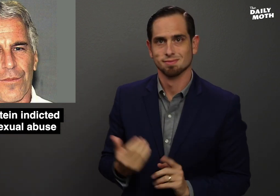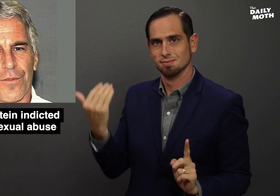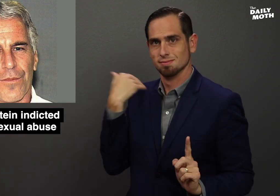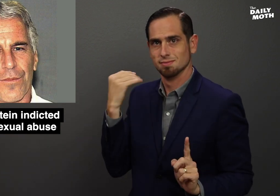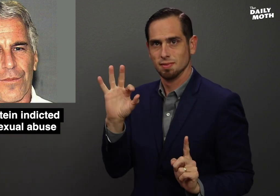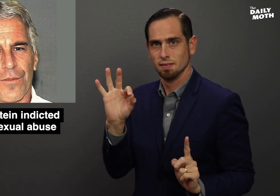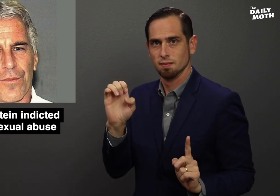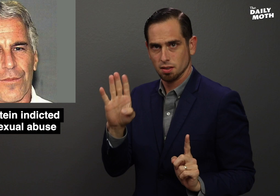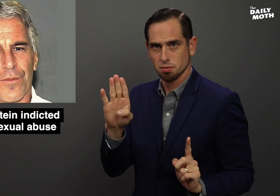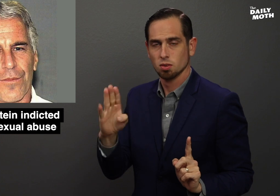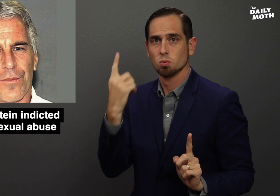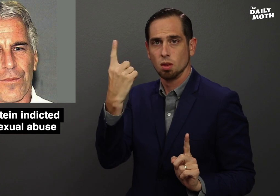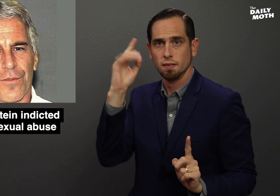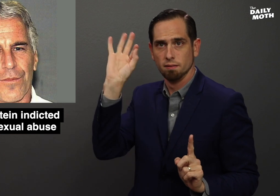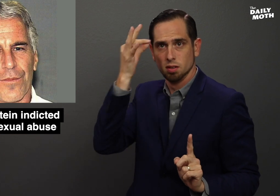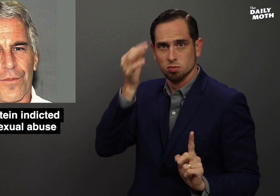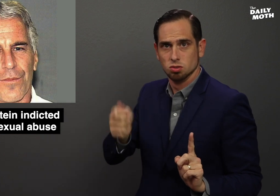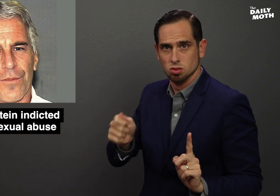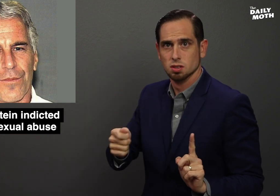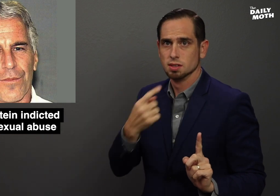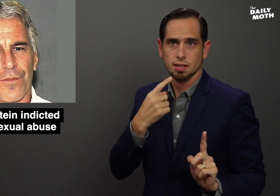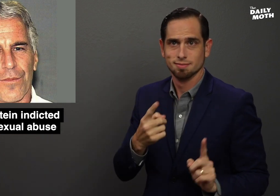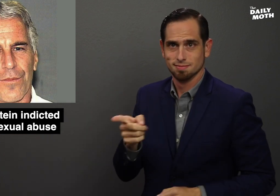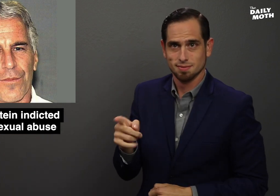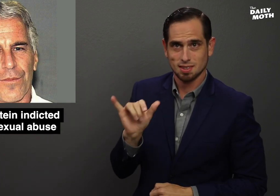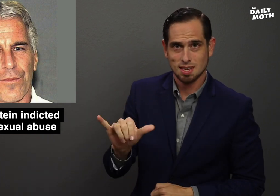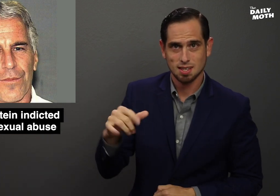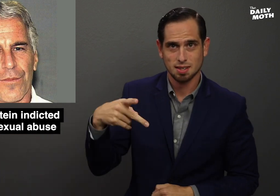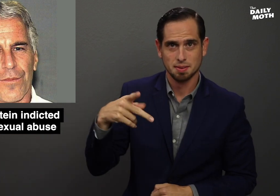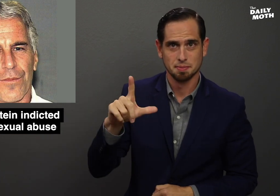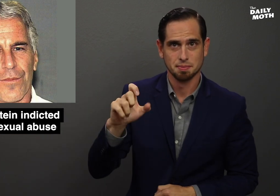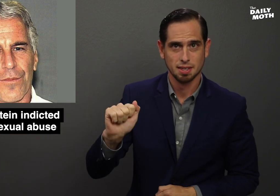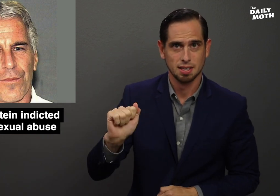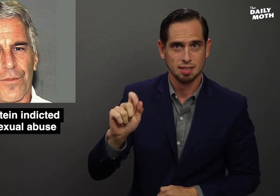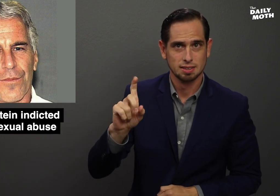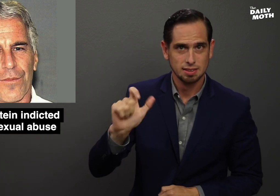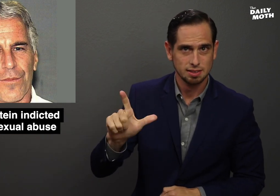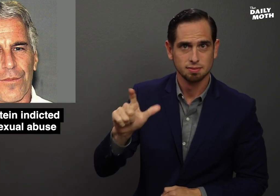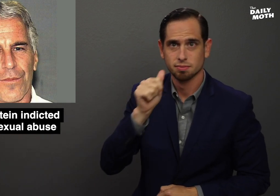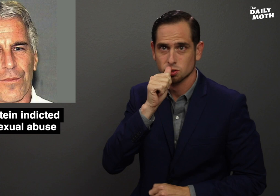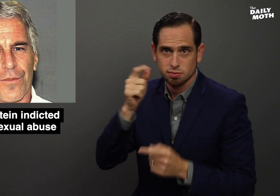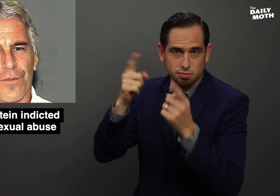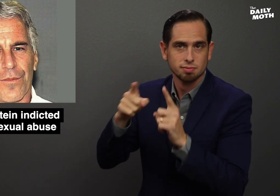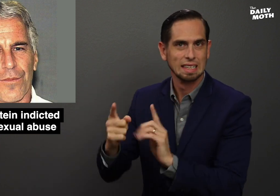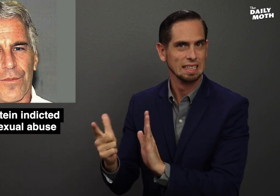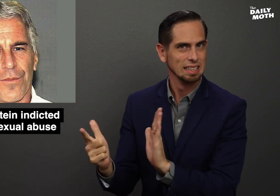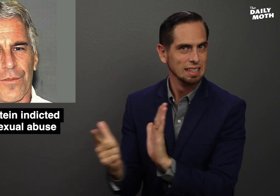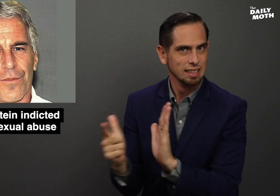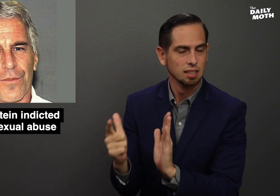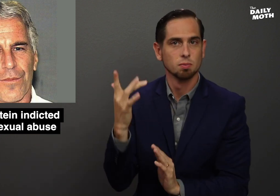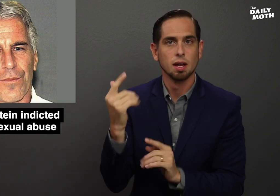In February a federal judge said the plea deal was illegal